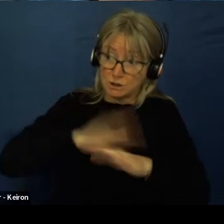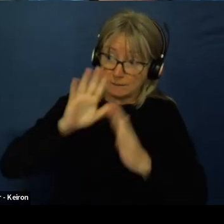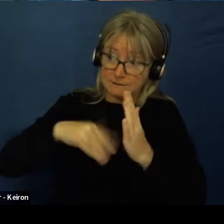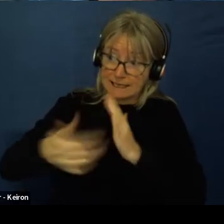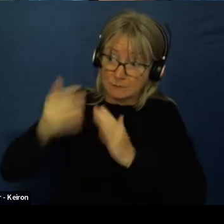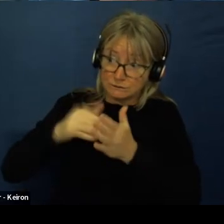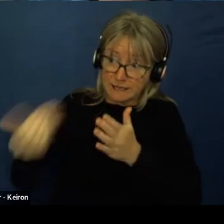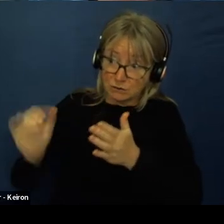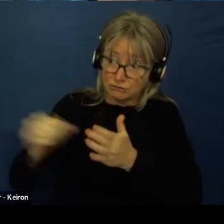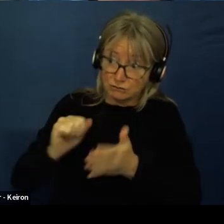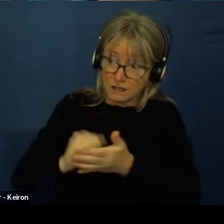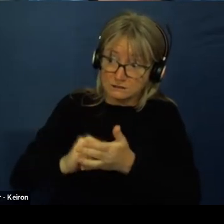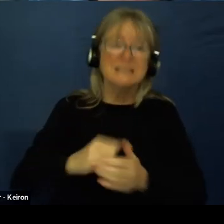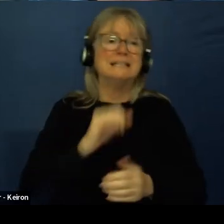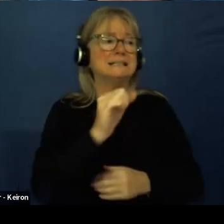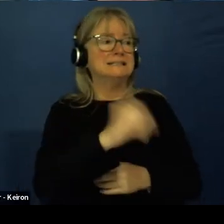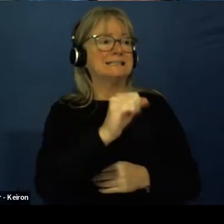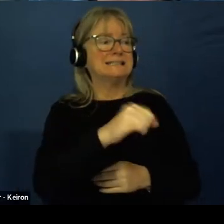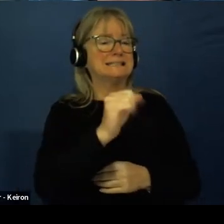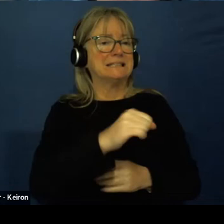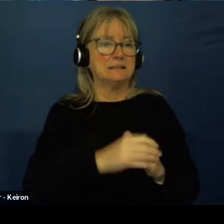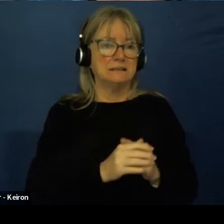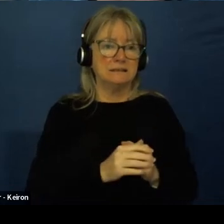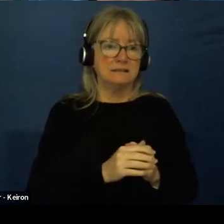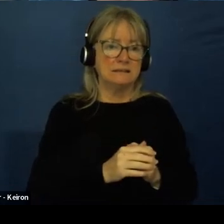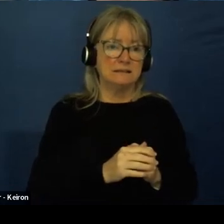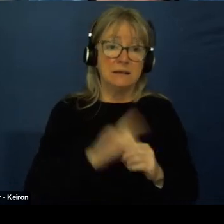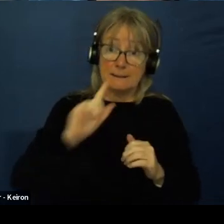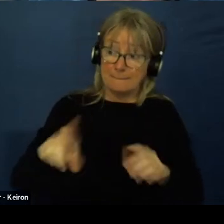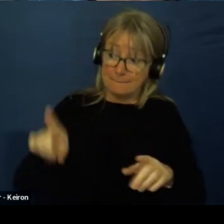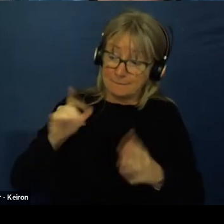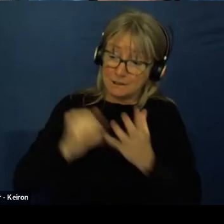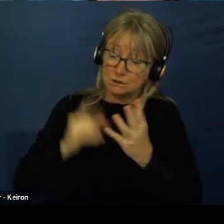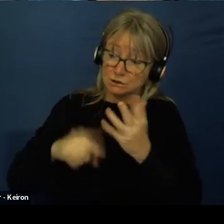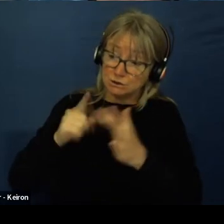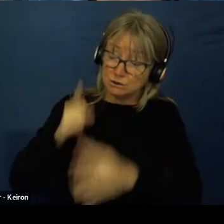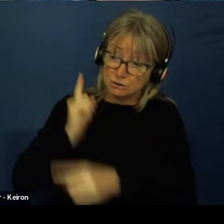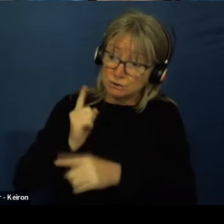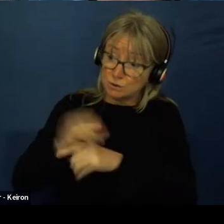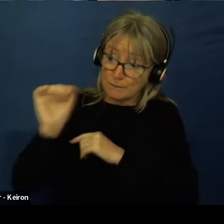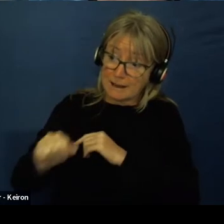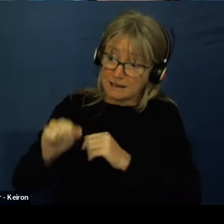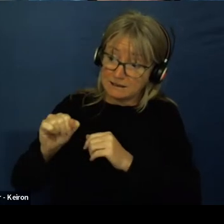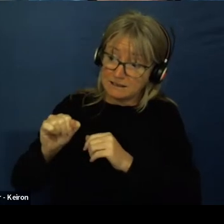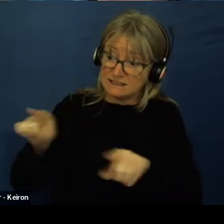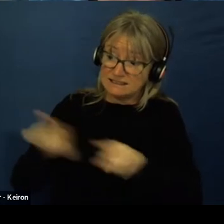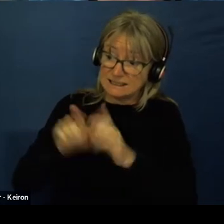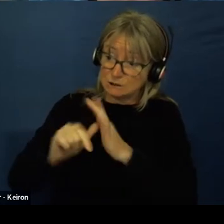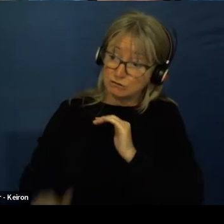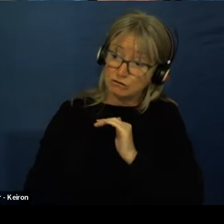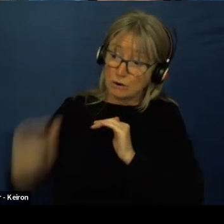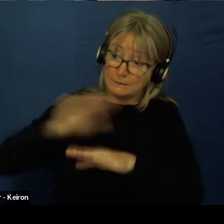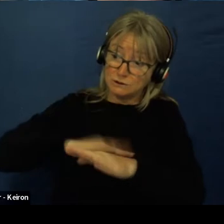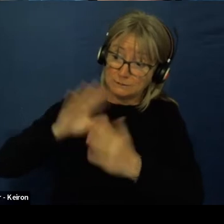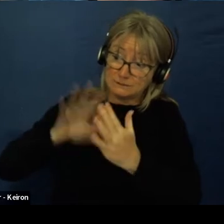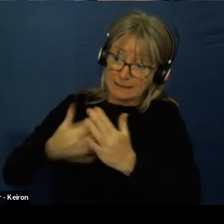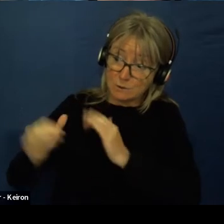That's exactly why I said but you've had something like this growing up to help you with what's going to happen each day.